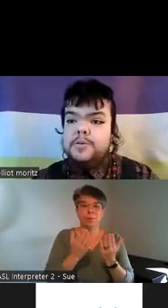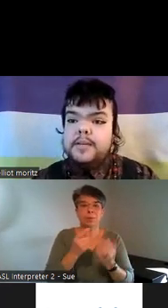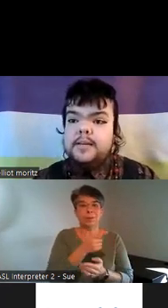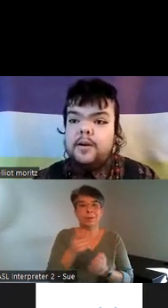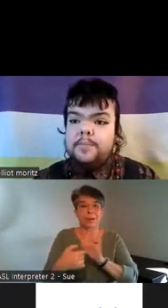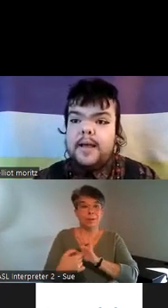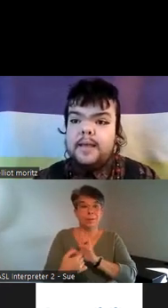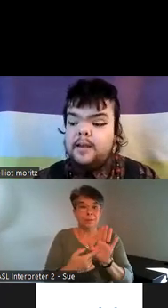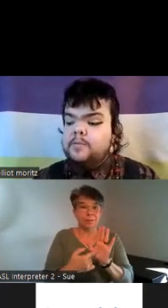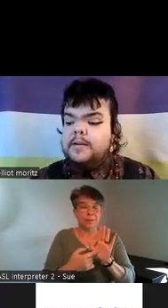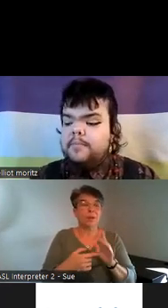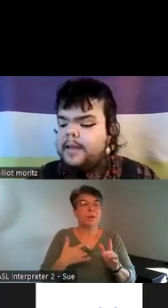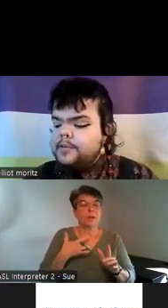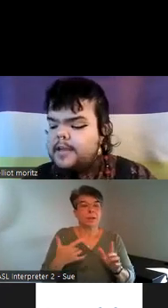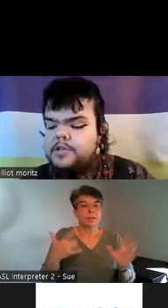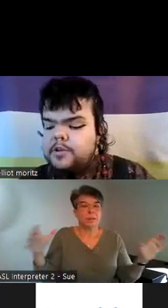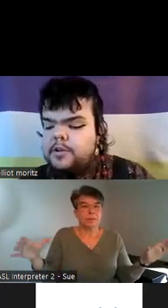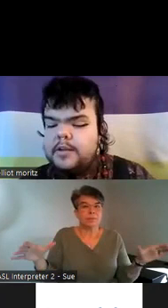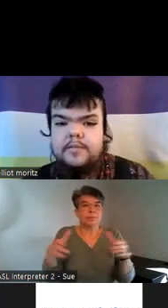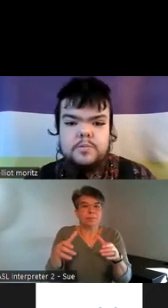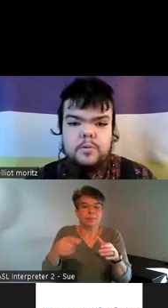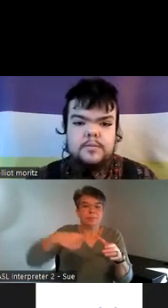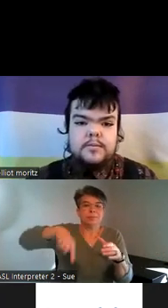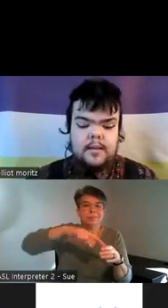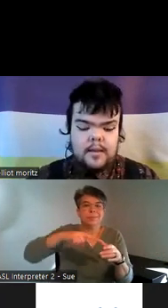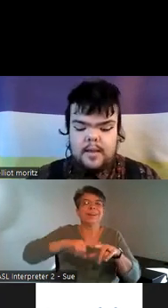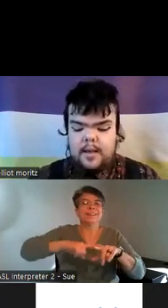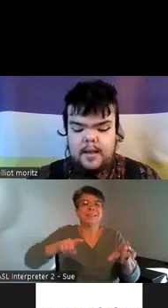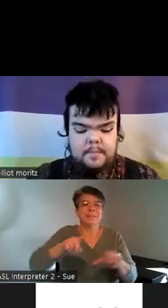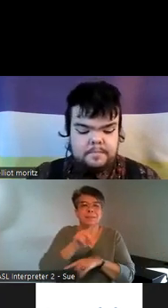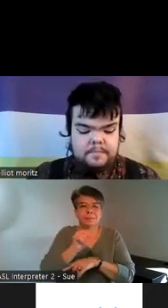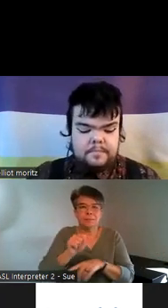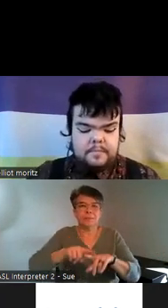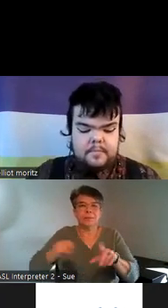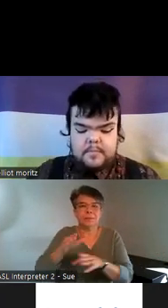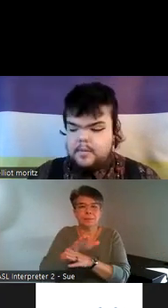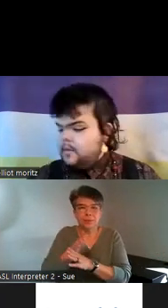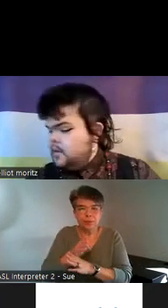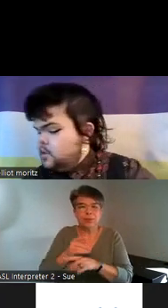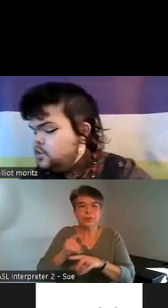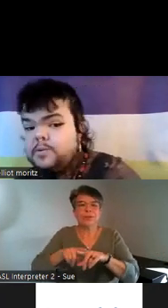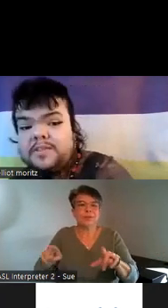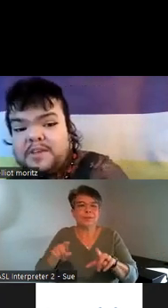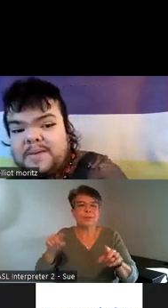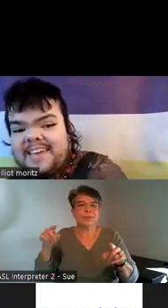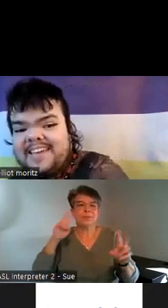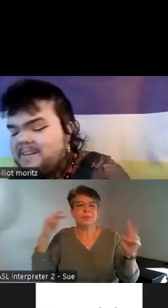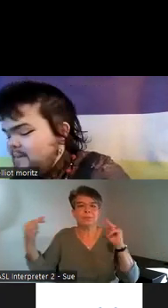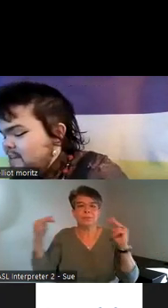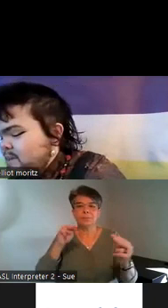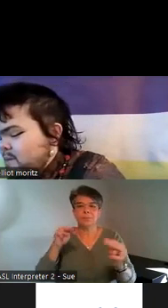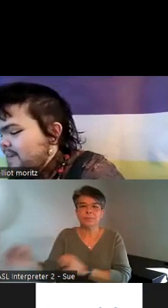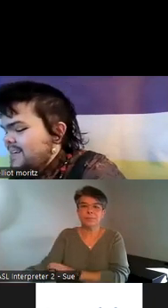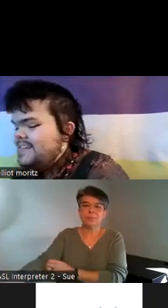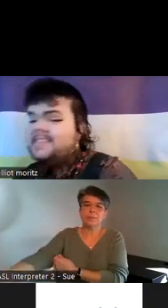to read Are by are written by intersectional individuals um Judith Human Being Human this